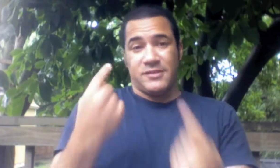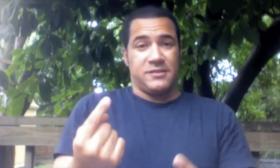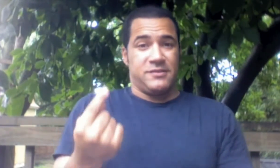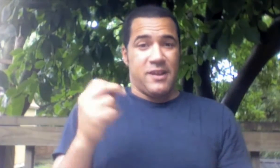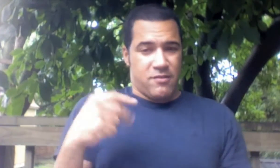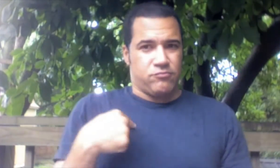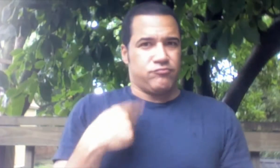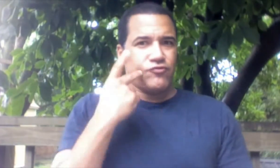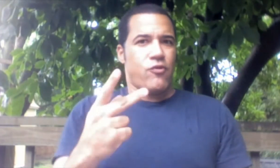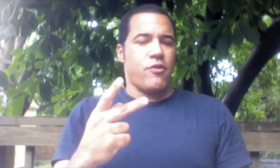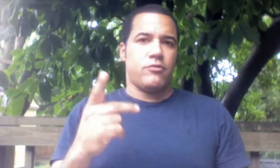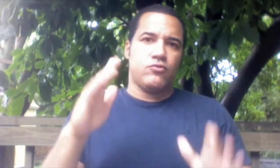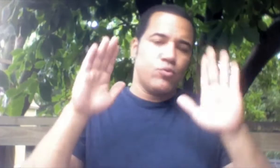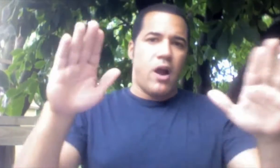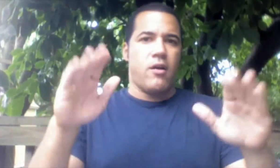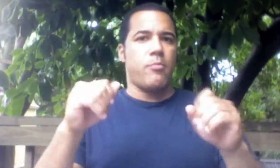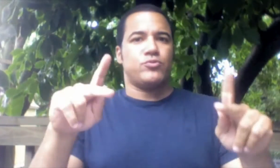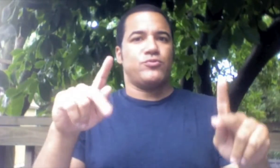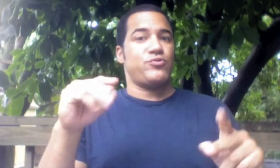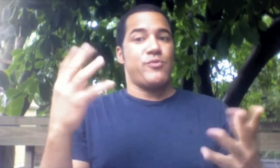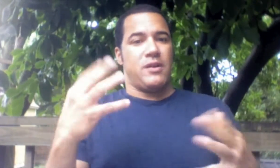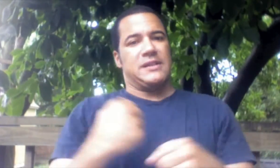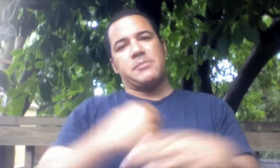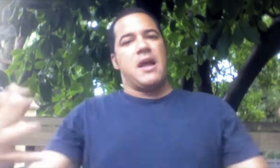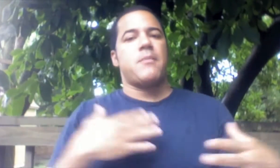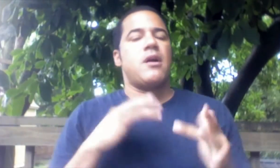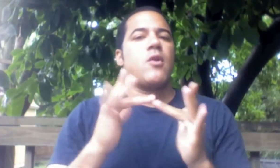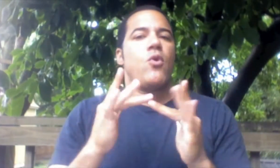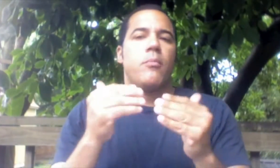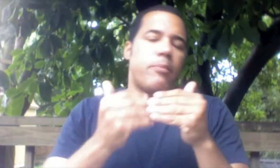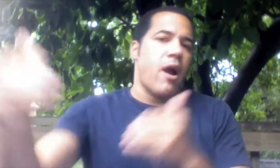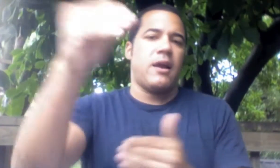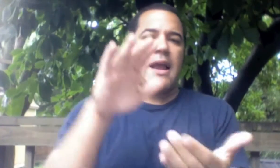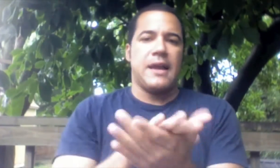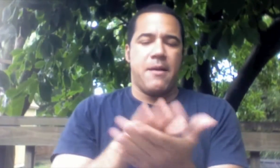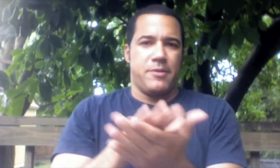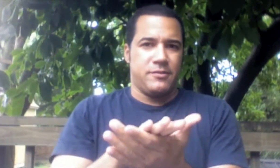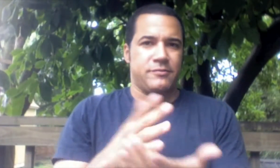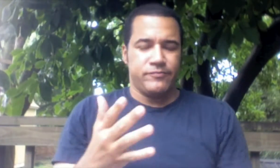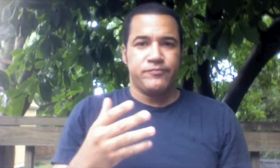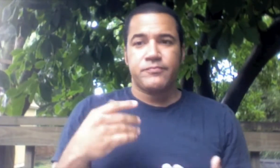Since then, I saw great opportunity to expand my networking beyond academics.